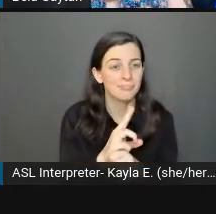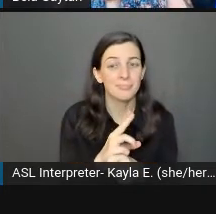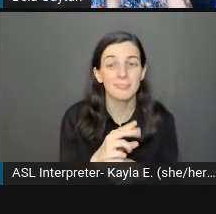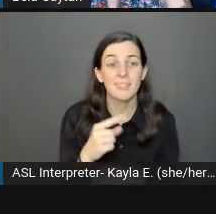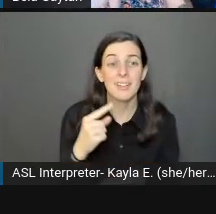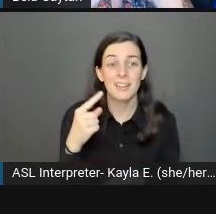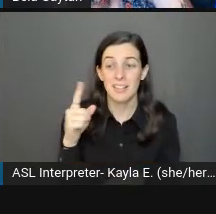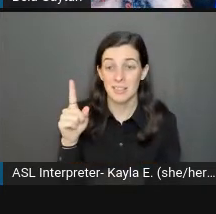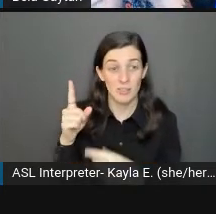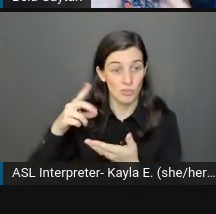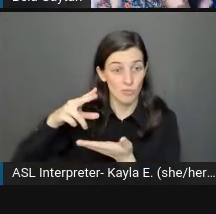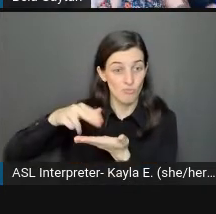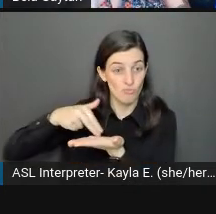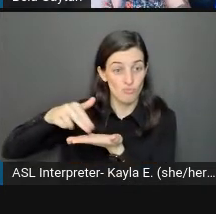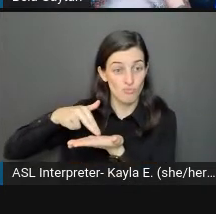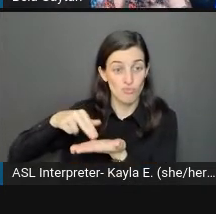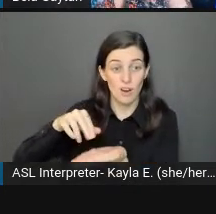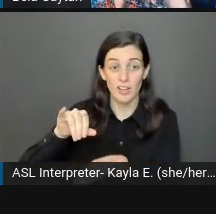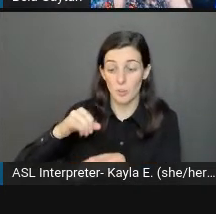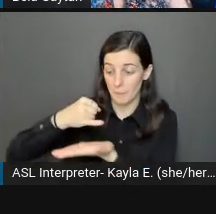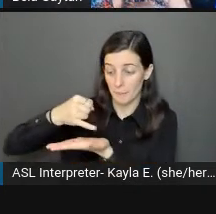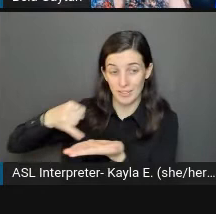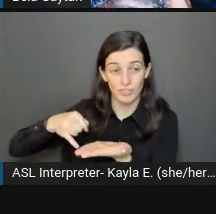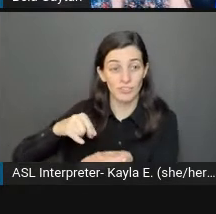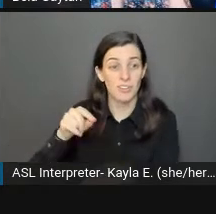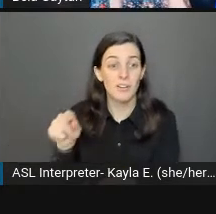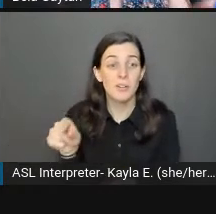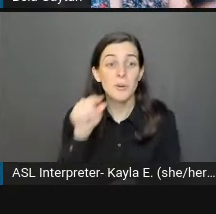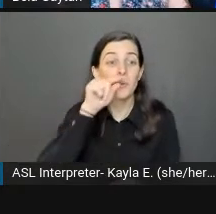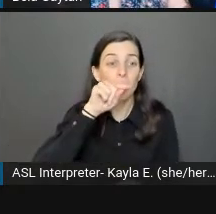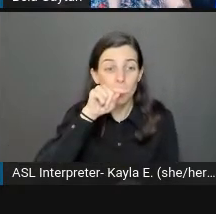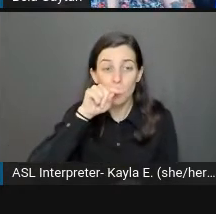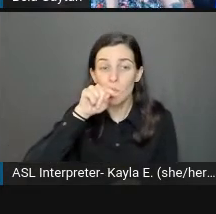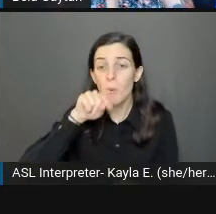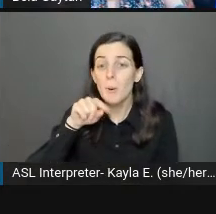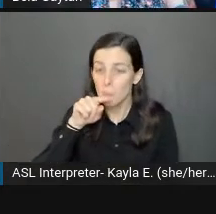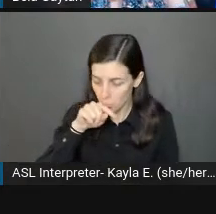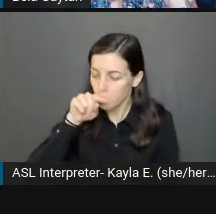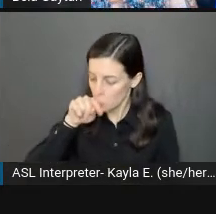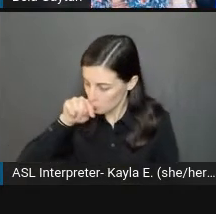He had a stylus that he was able to use on his phone just using his mouth.